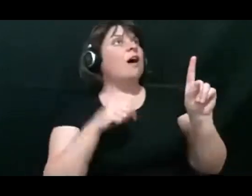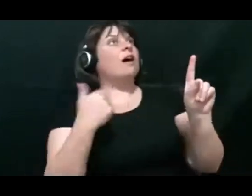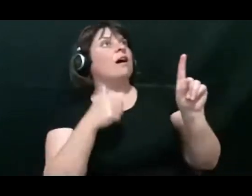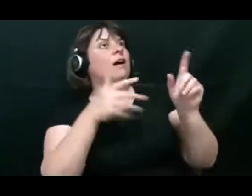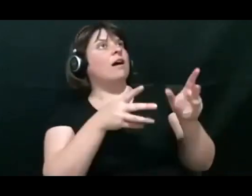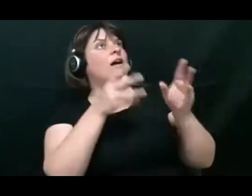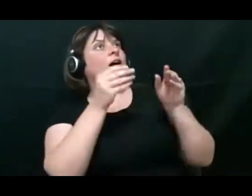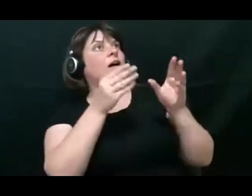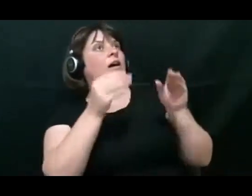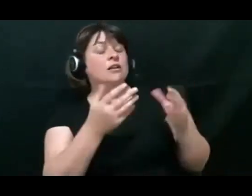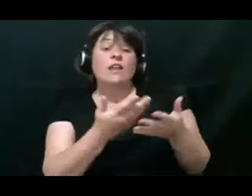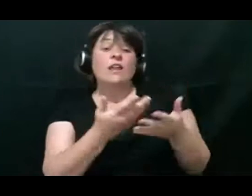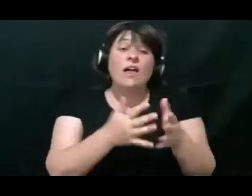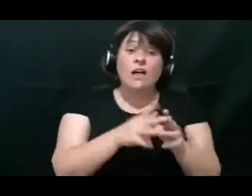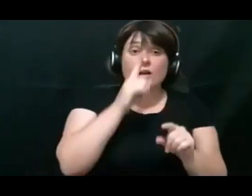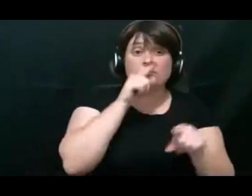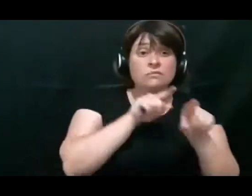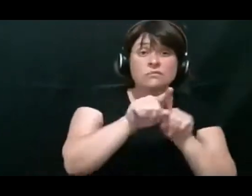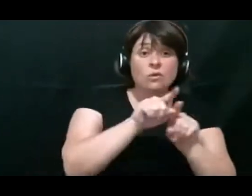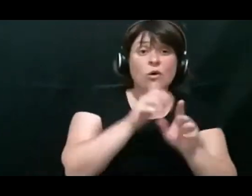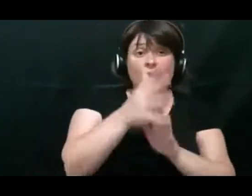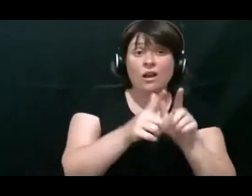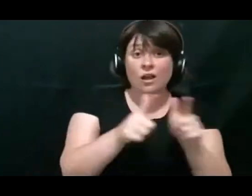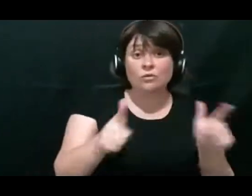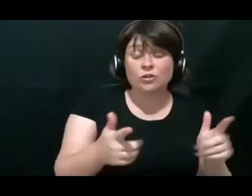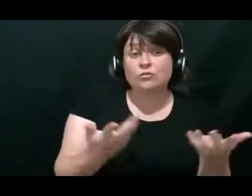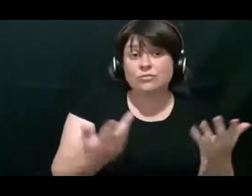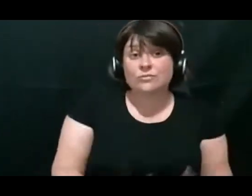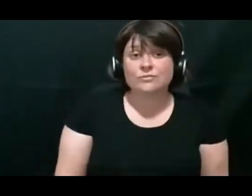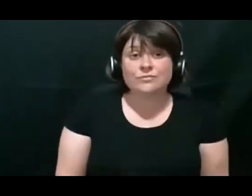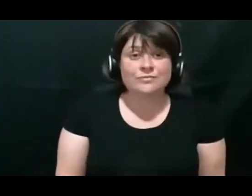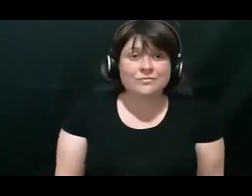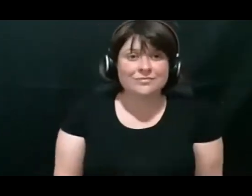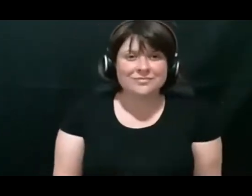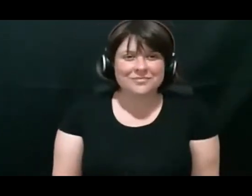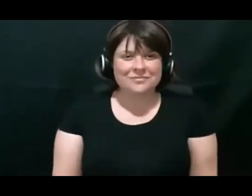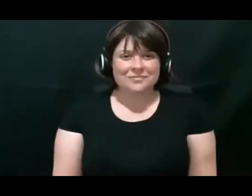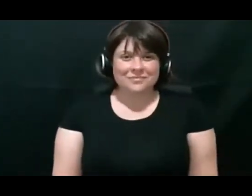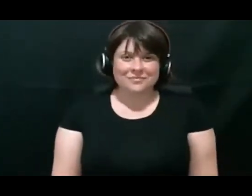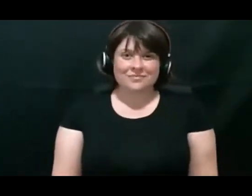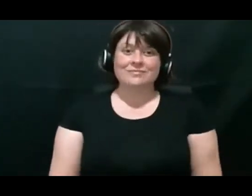learn sign language. Okay.